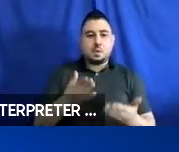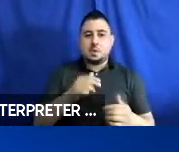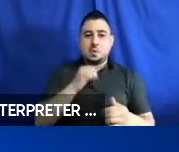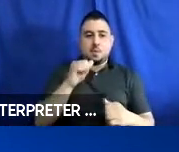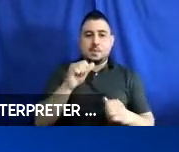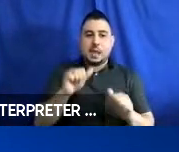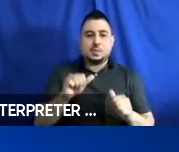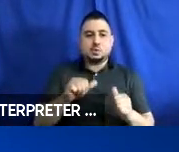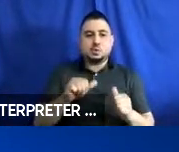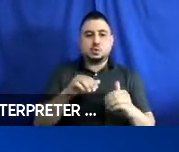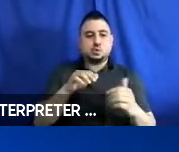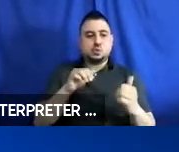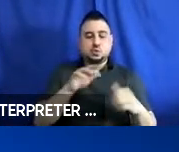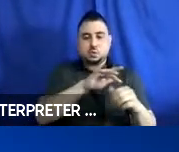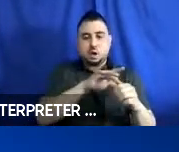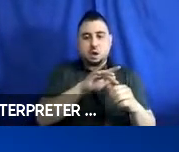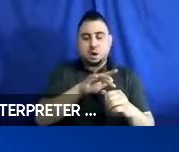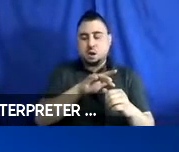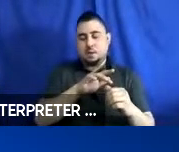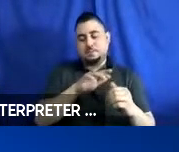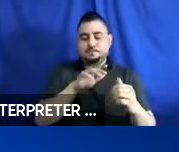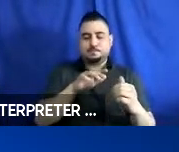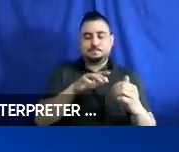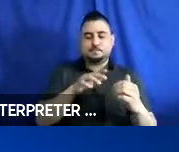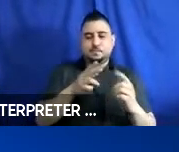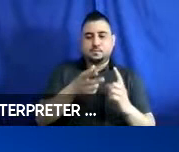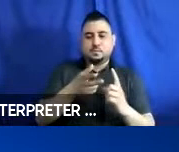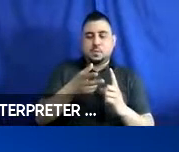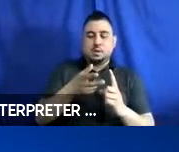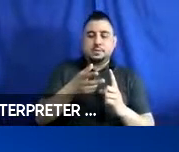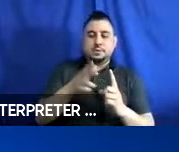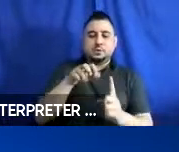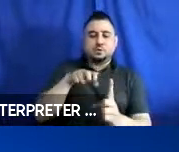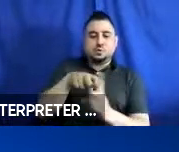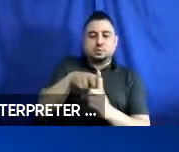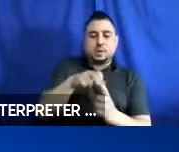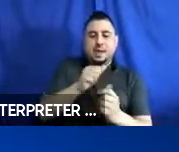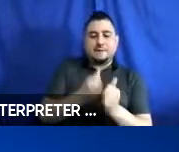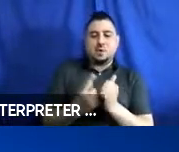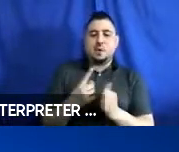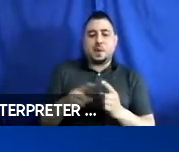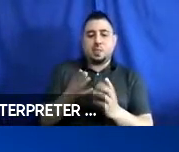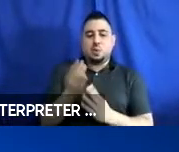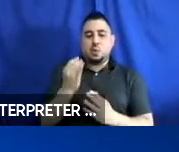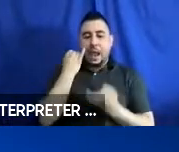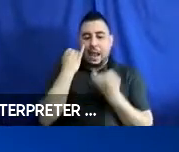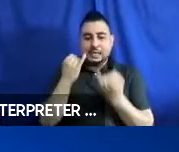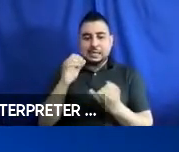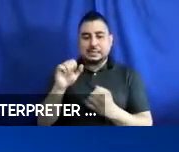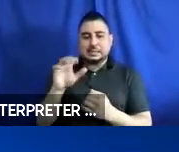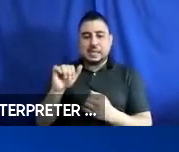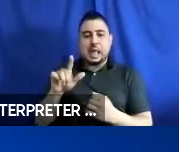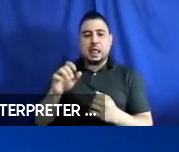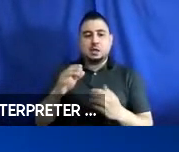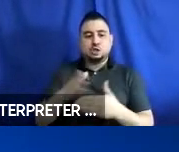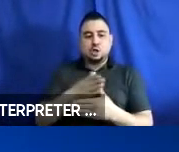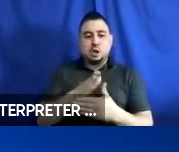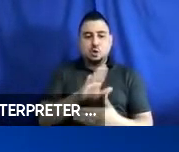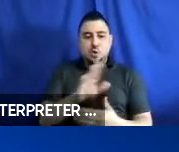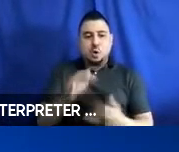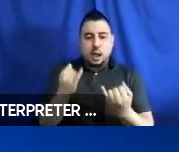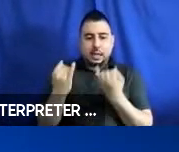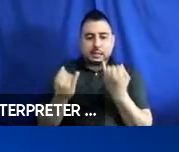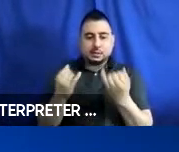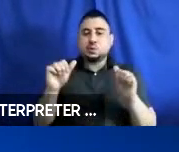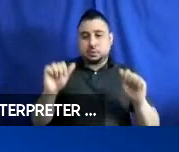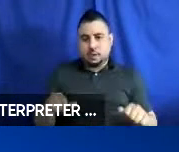However, there is another way to share your information again through the Ideascale dialogue